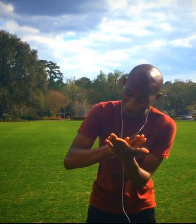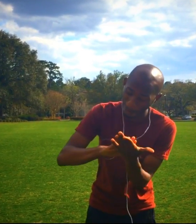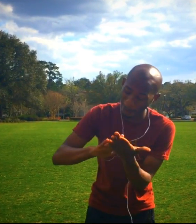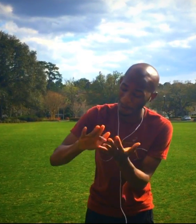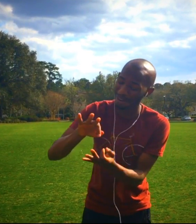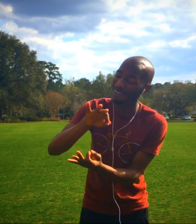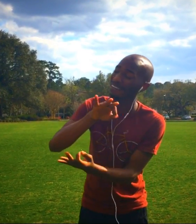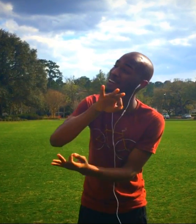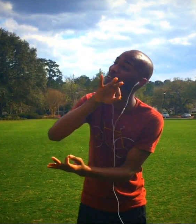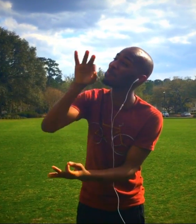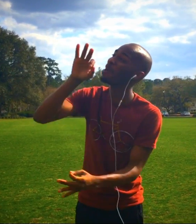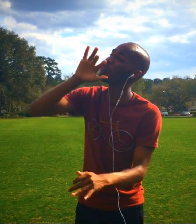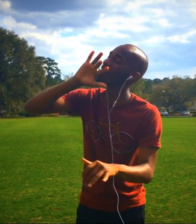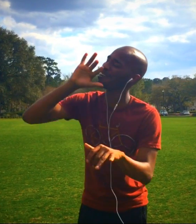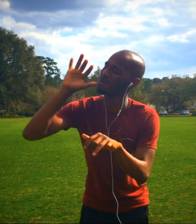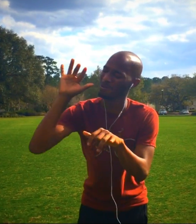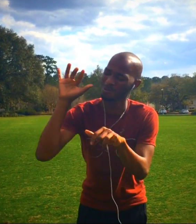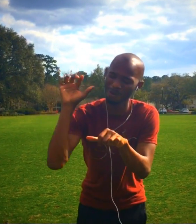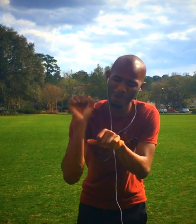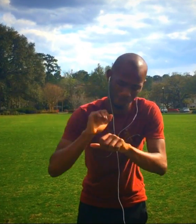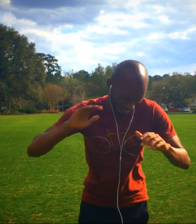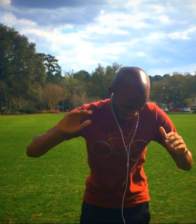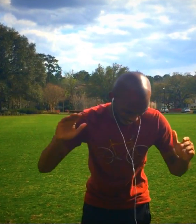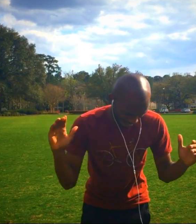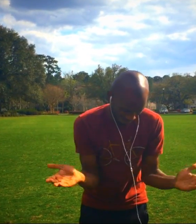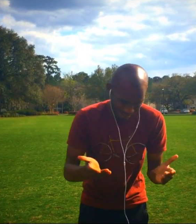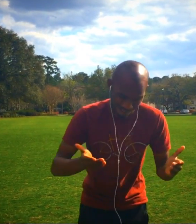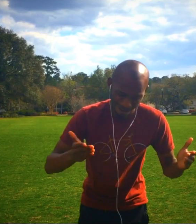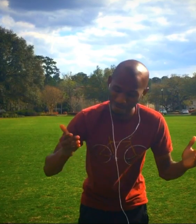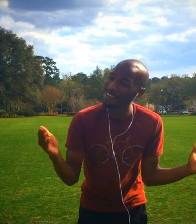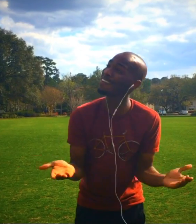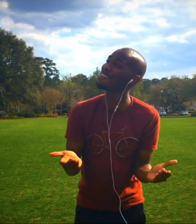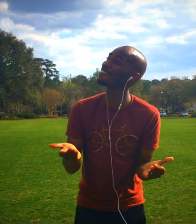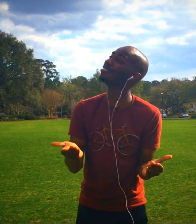Holy Spirit, You are welcome here.